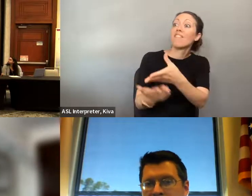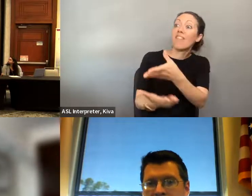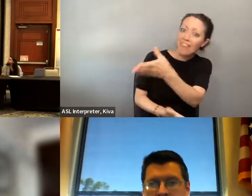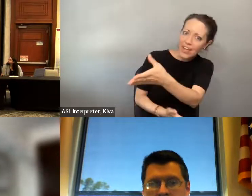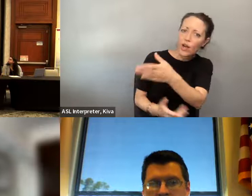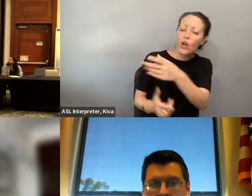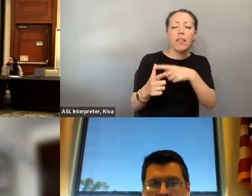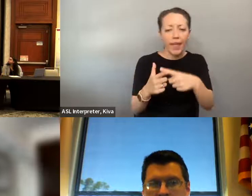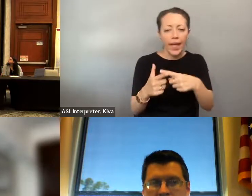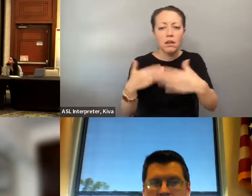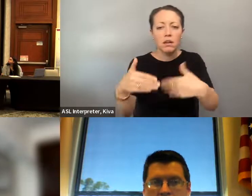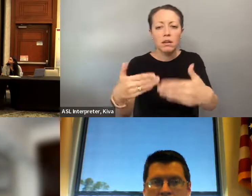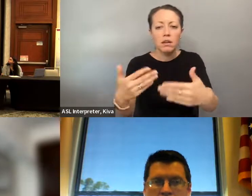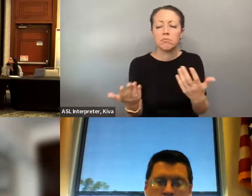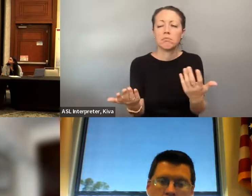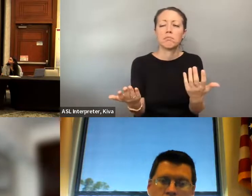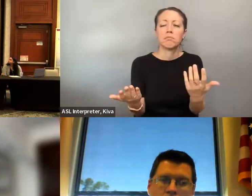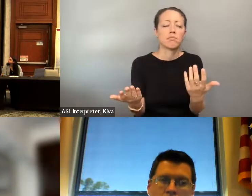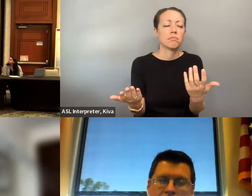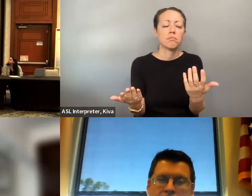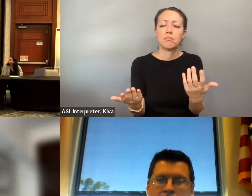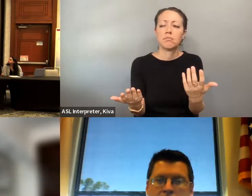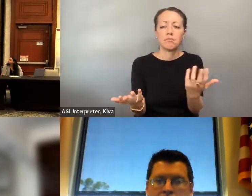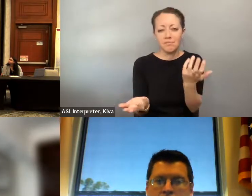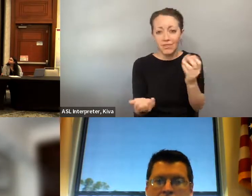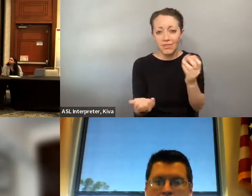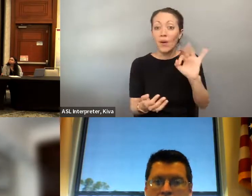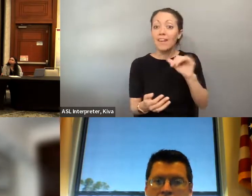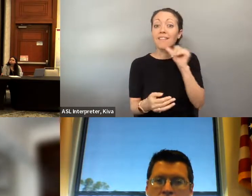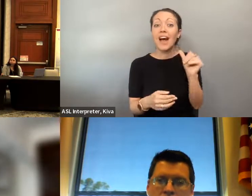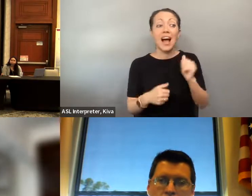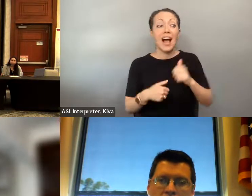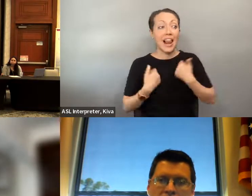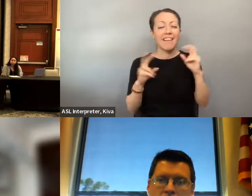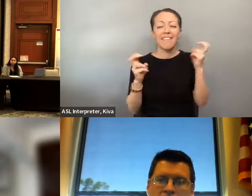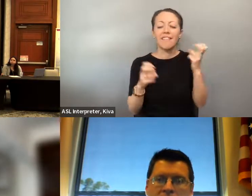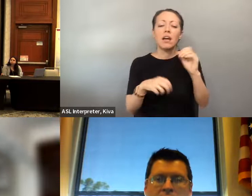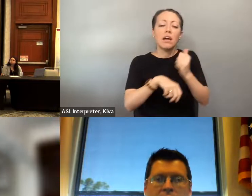you you would have to go all the way to the Interstate to access Jacksonville transportation authority through their service over in Duval County, which did have that 88 pair of transit So so one Barrier I would say that has been noted as those individuals who Don't